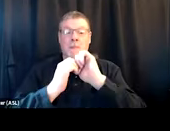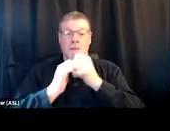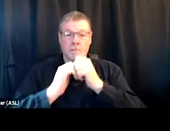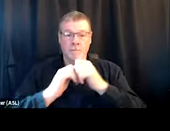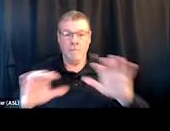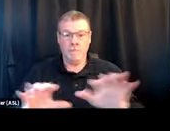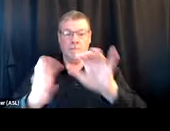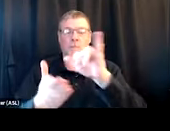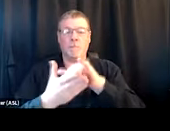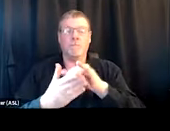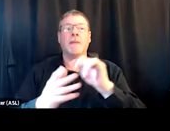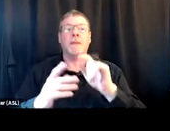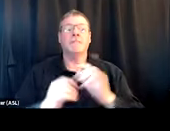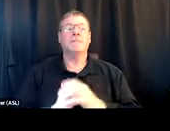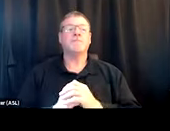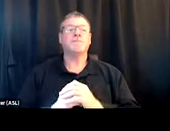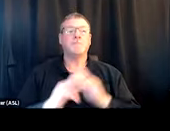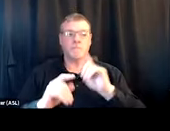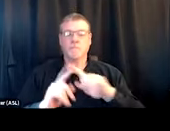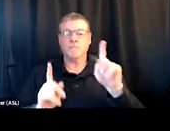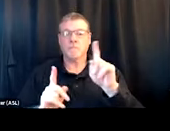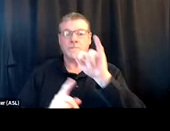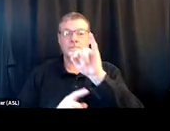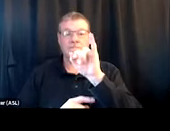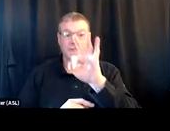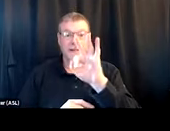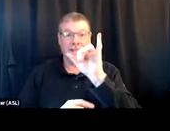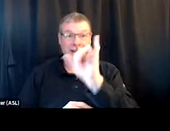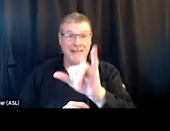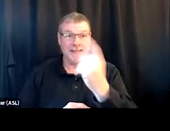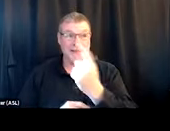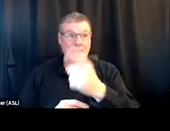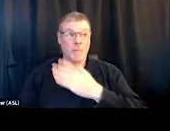as that webinar could. So I think if that's something that you are interested or willing to do,